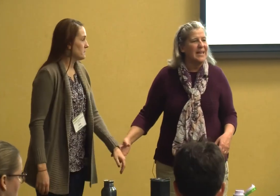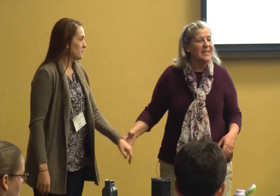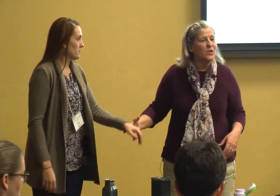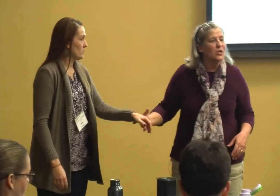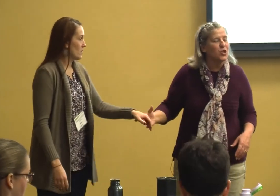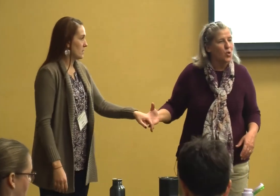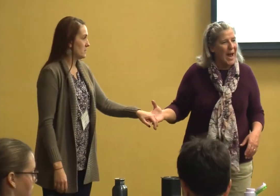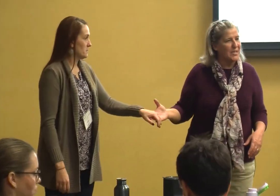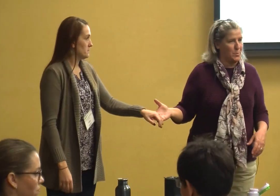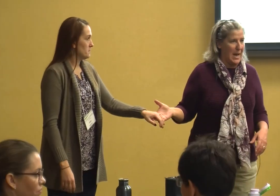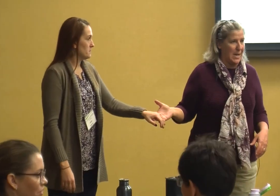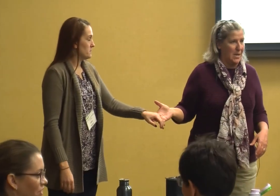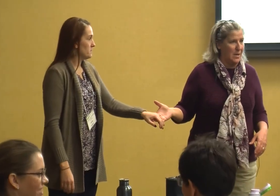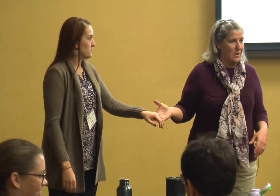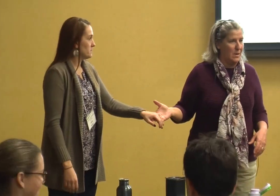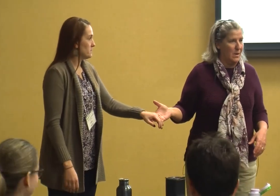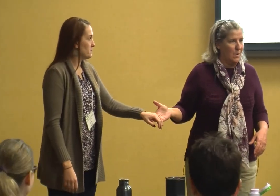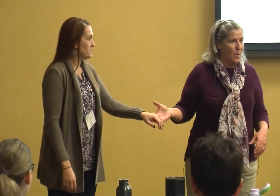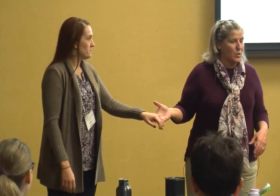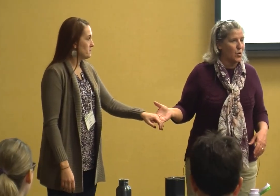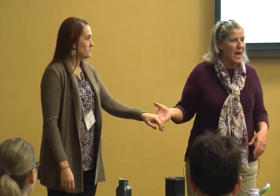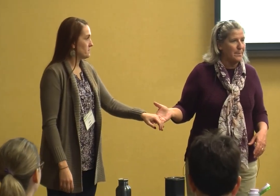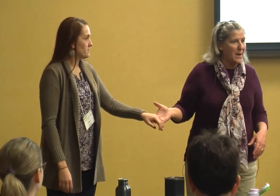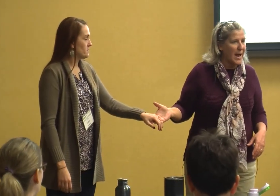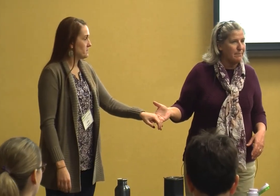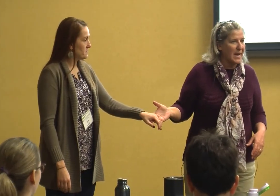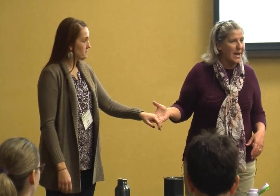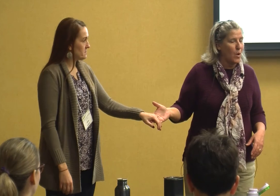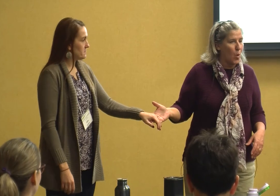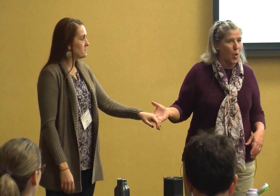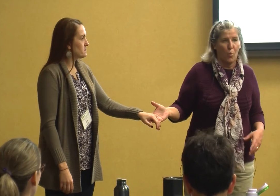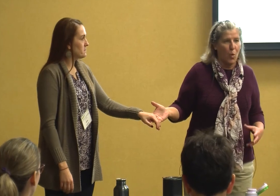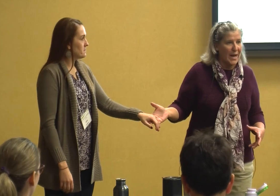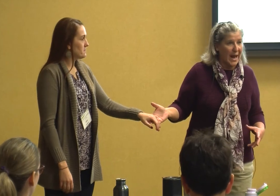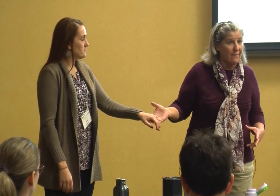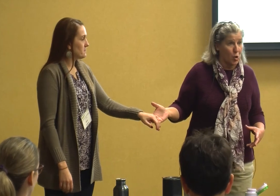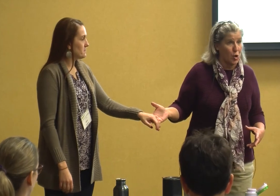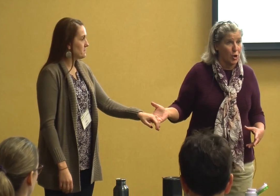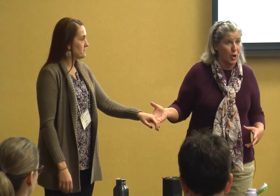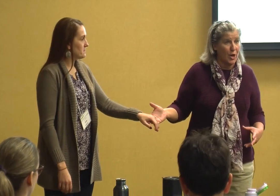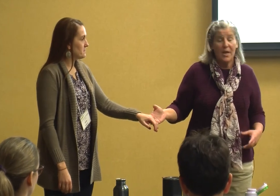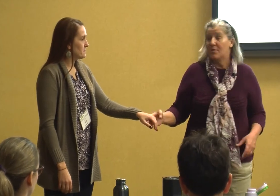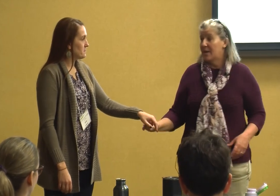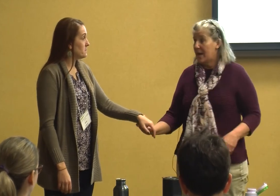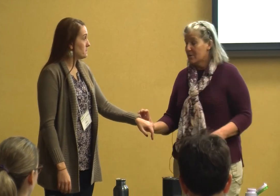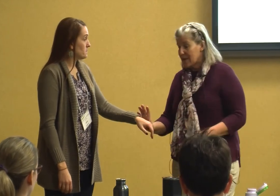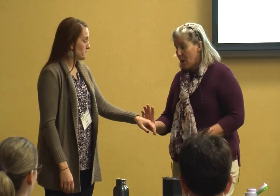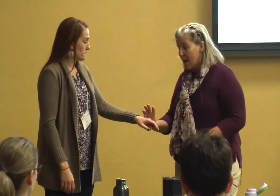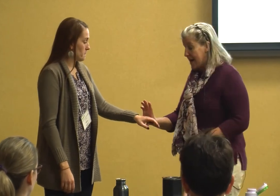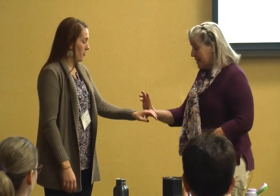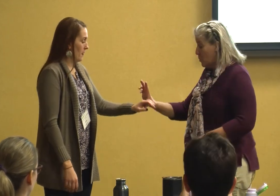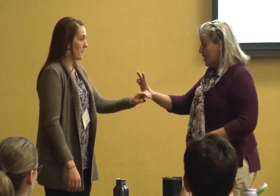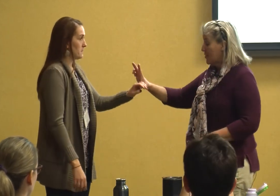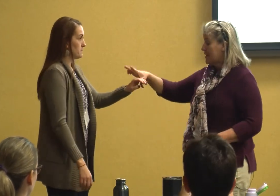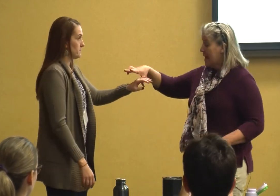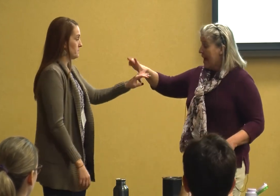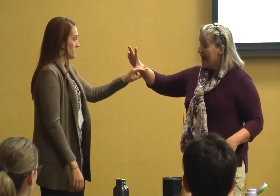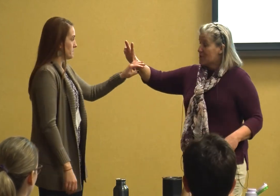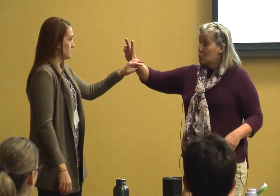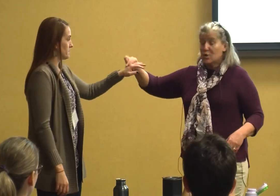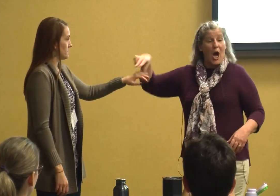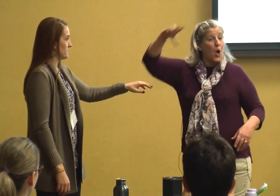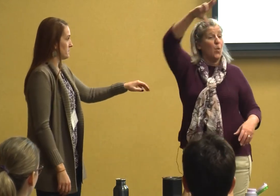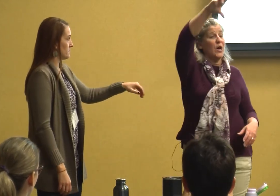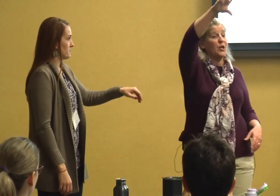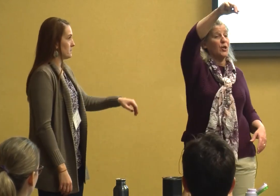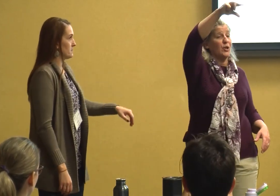gonna scratch me or try to bite me or whatever then here's how I deal with it I don't know you